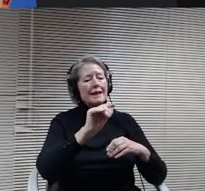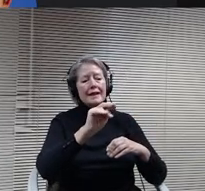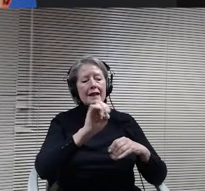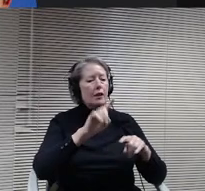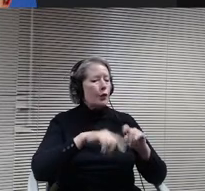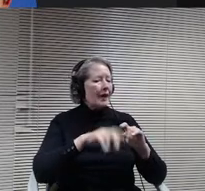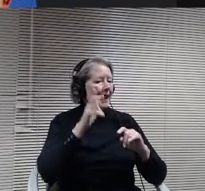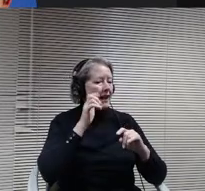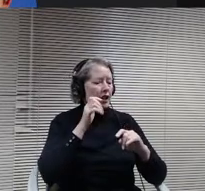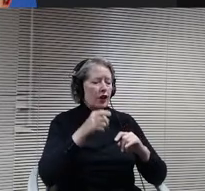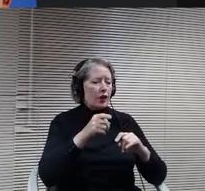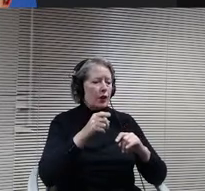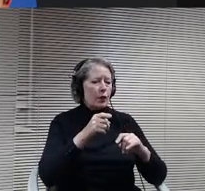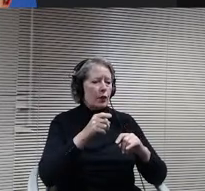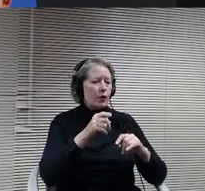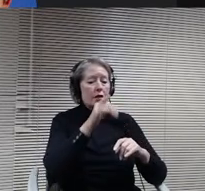And the second question they have is.